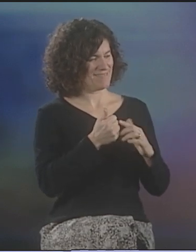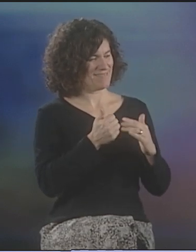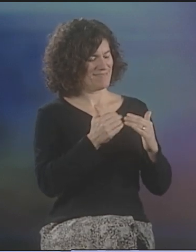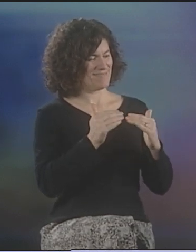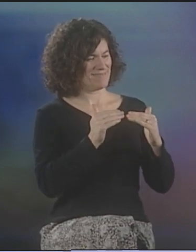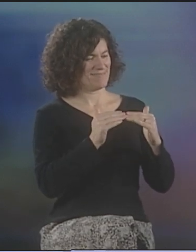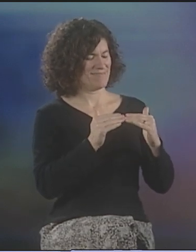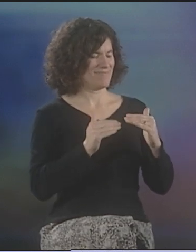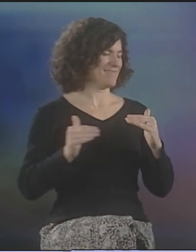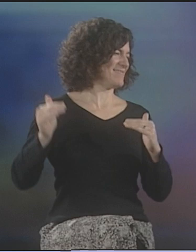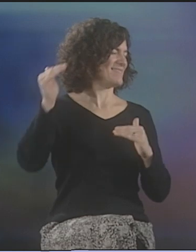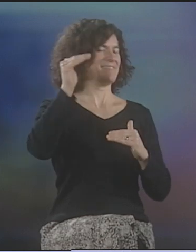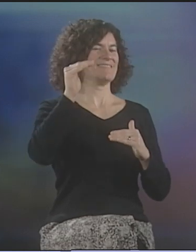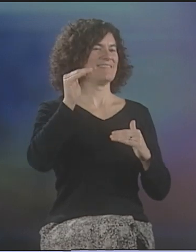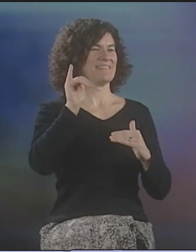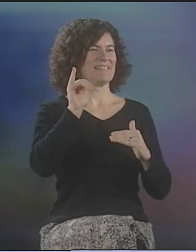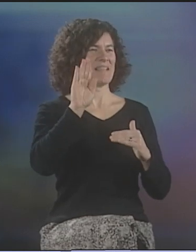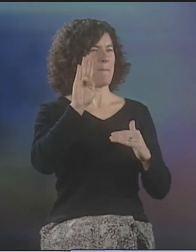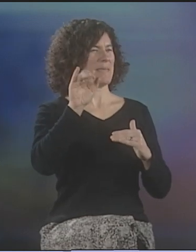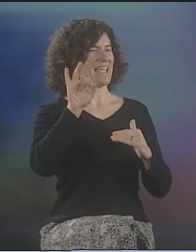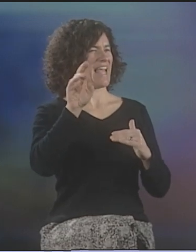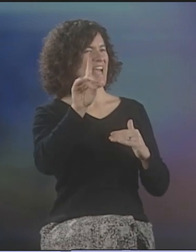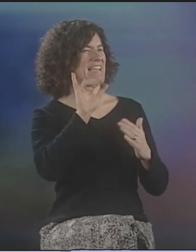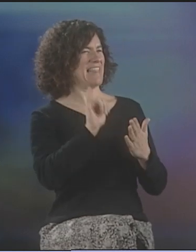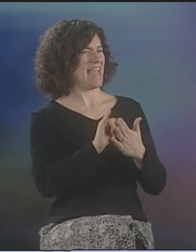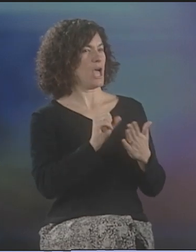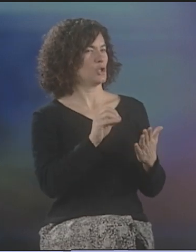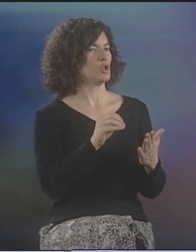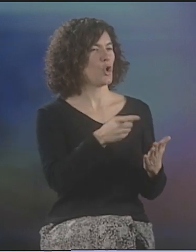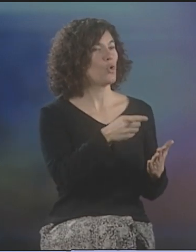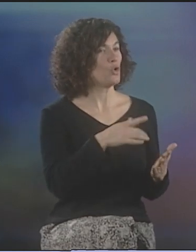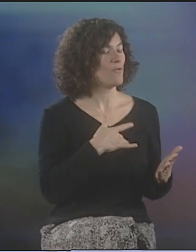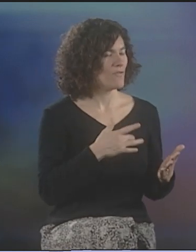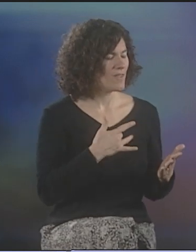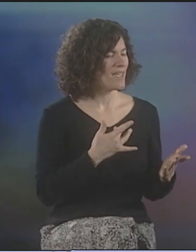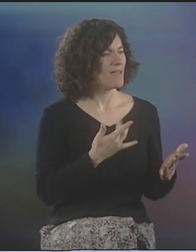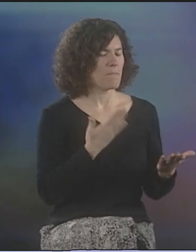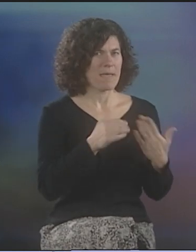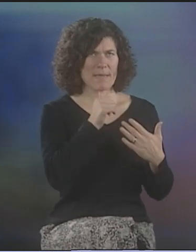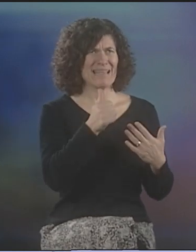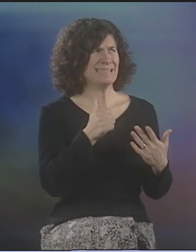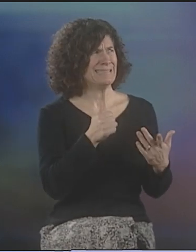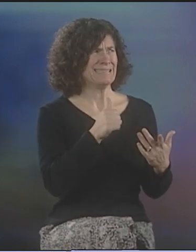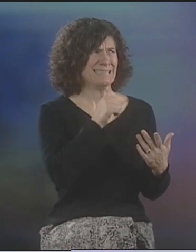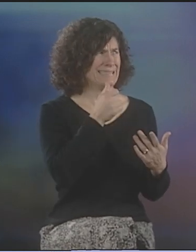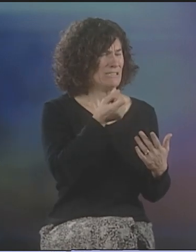BUT THE RESONANCE IS BEYOND WHAT YOU'RE ACTUALLY RECEIVING.